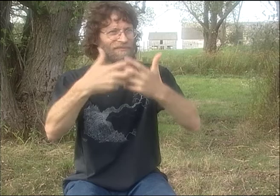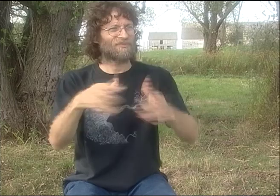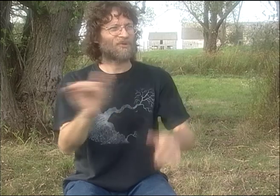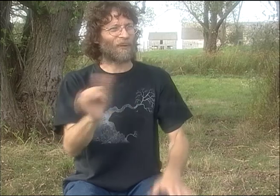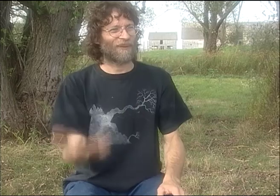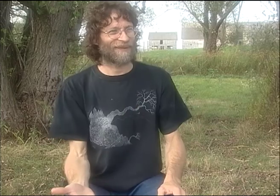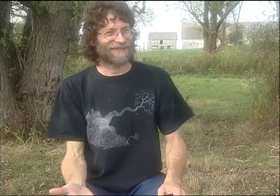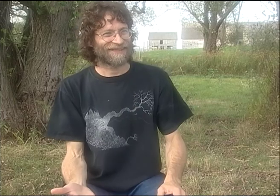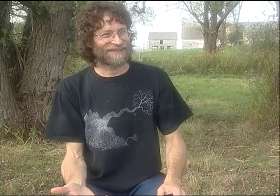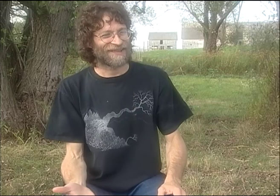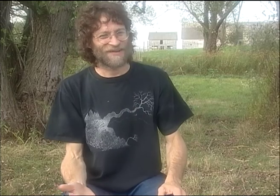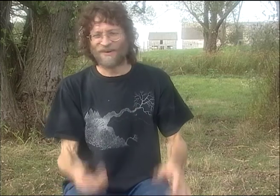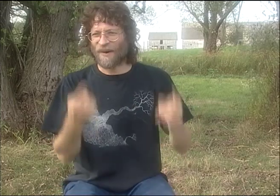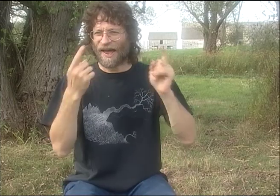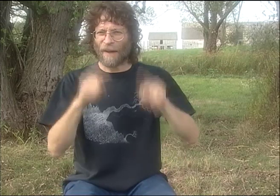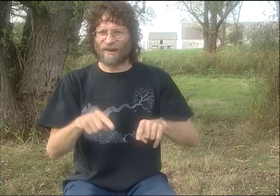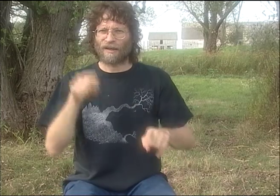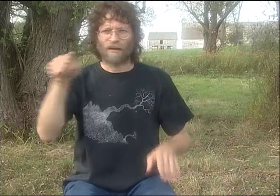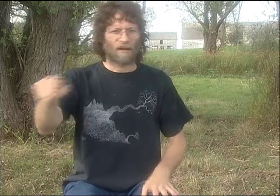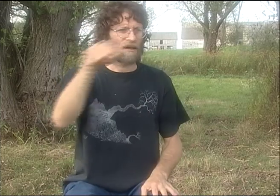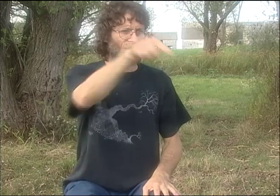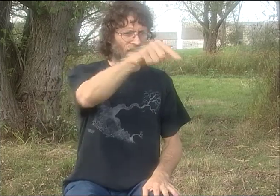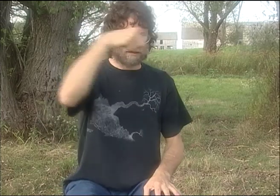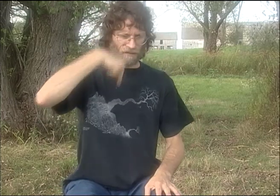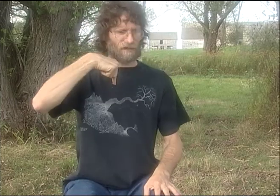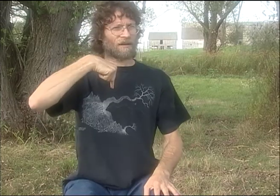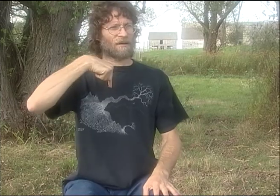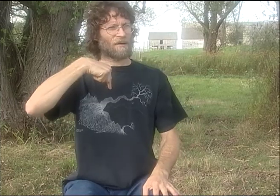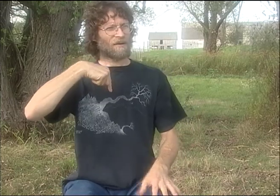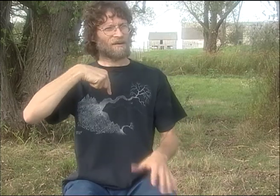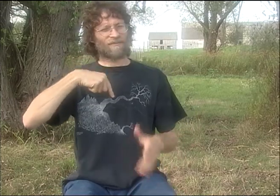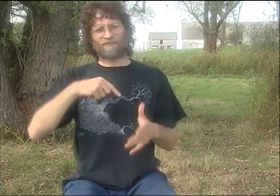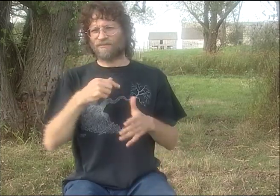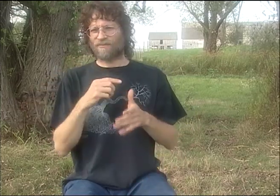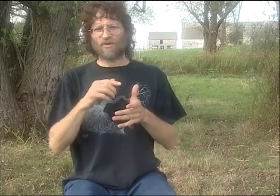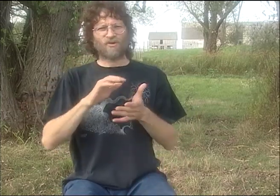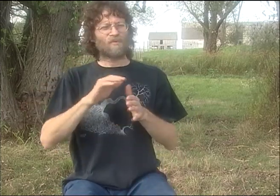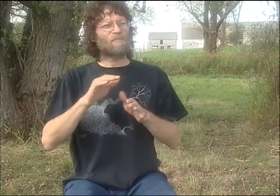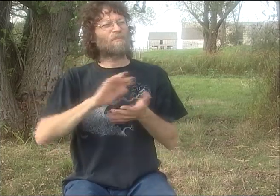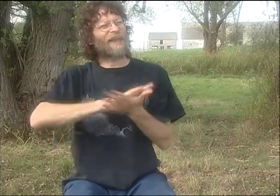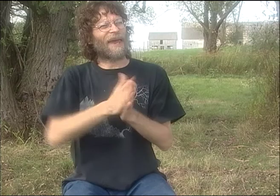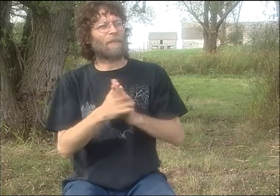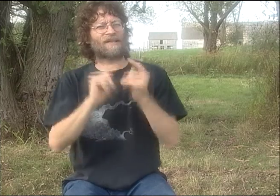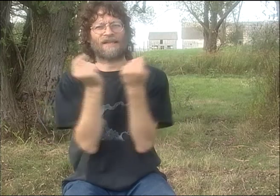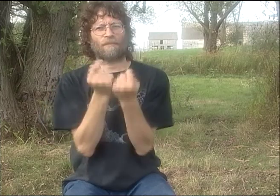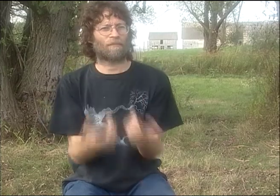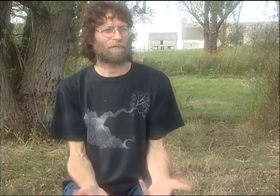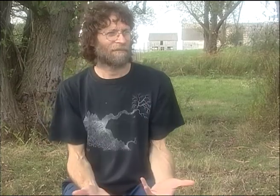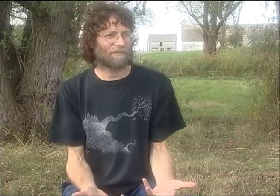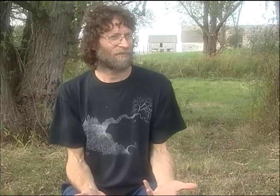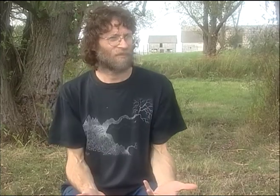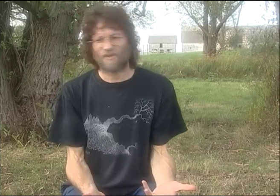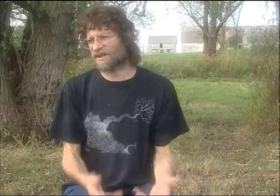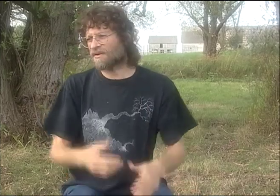AND PETER AND DEBBIE HAD THE SAME SORT OF CREATIVE SYNERGY. SOMETIMES THE THREE OF US WOULD HAVE THAT,